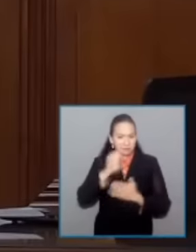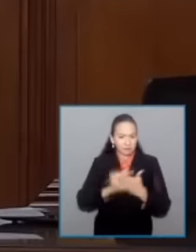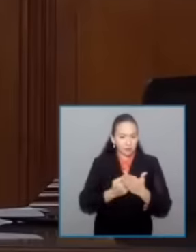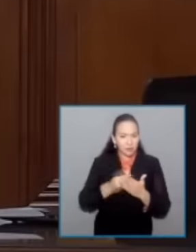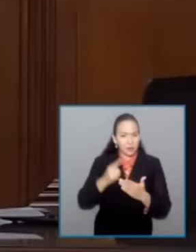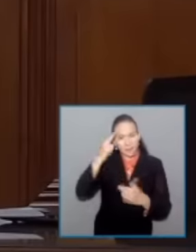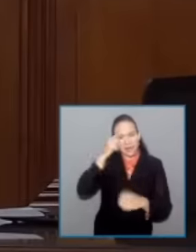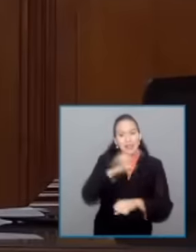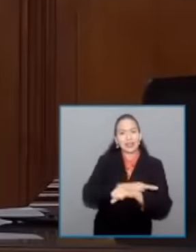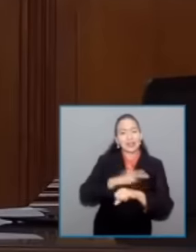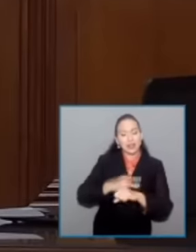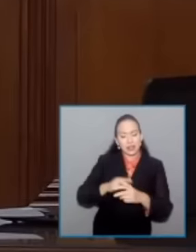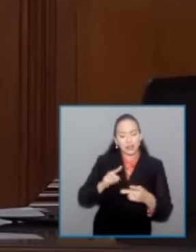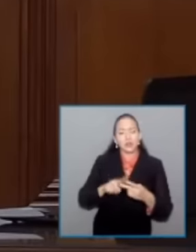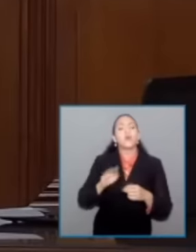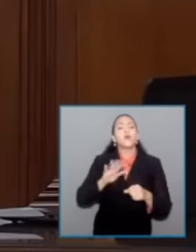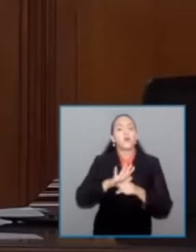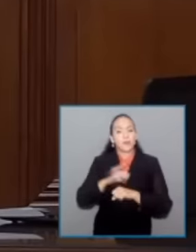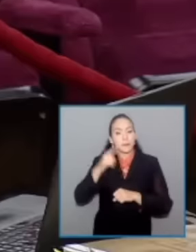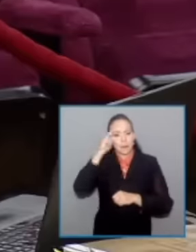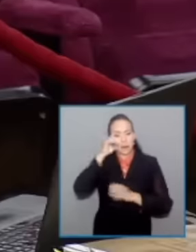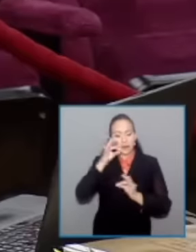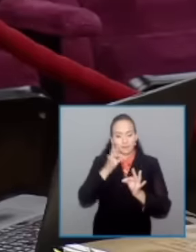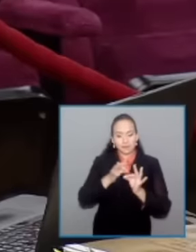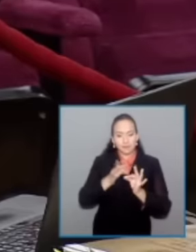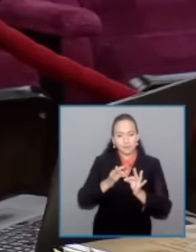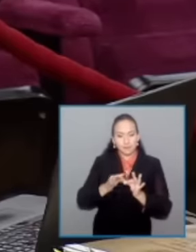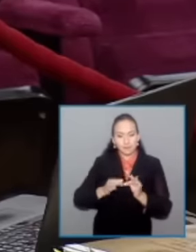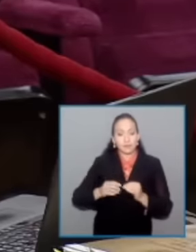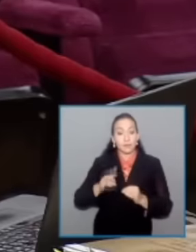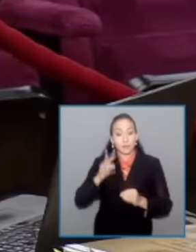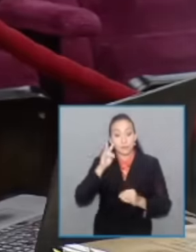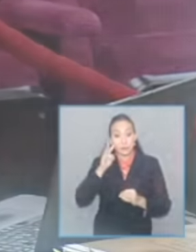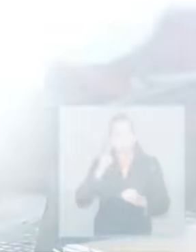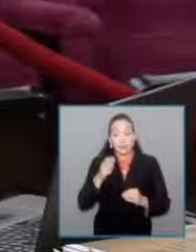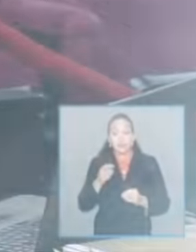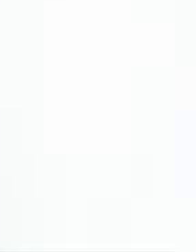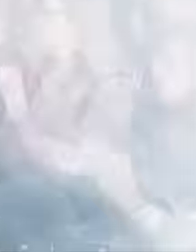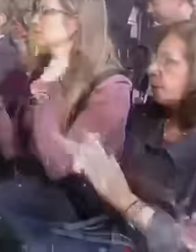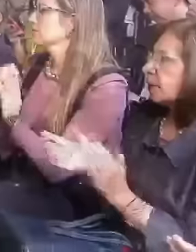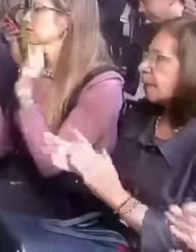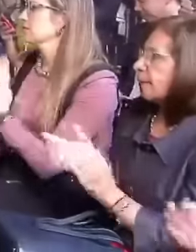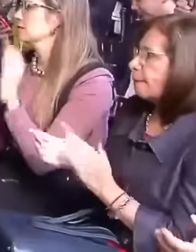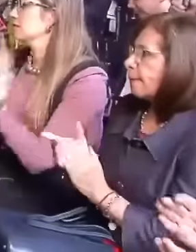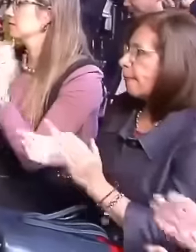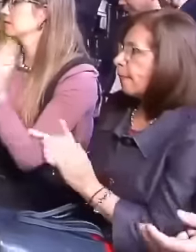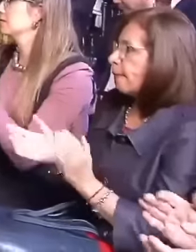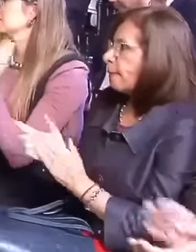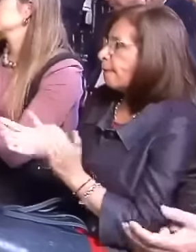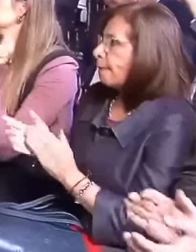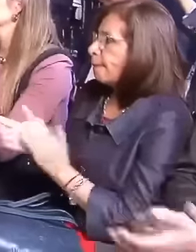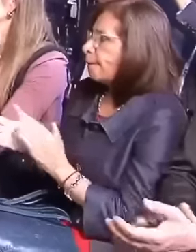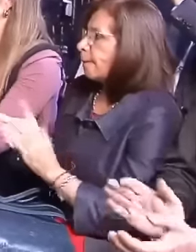Norma piña is knocking on doors to stop AC as appropriate the reform of the nation's judiciary,